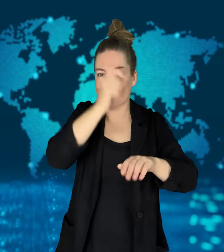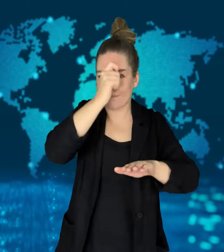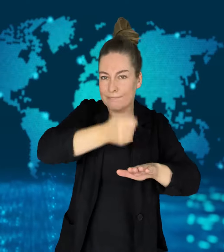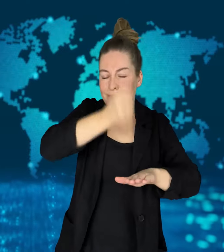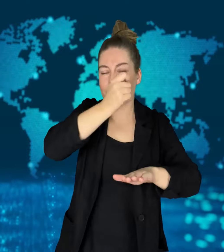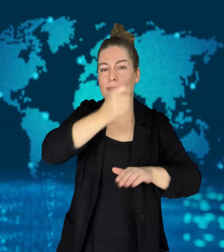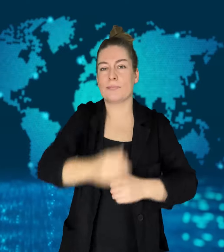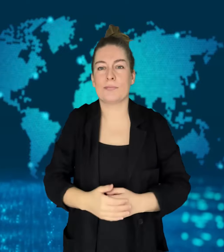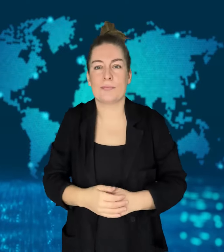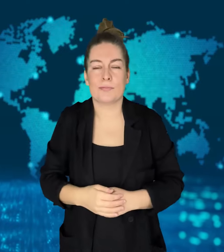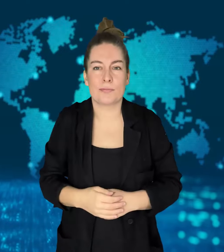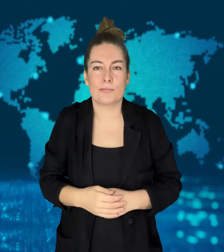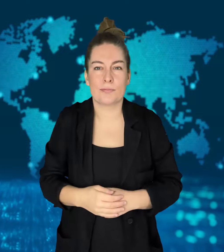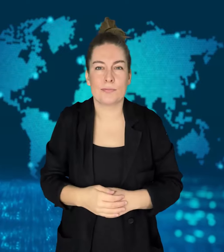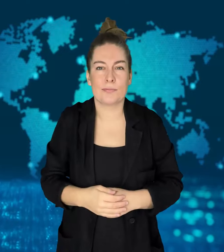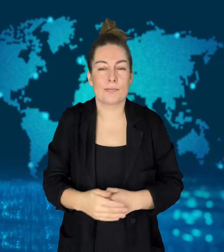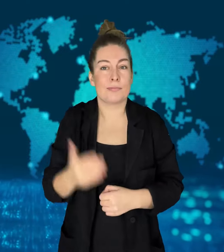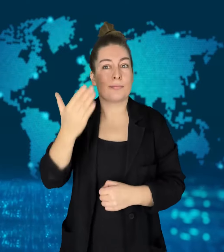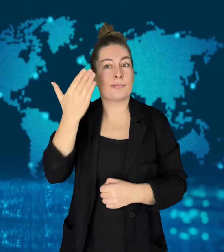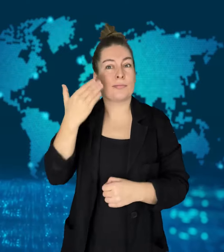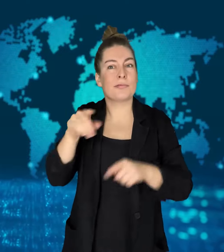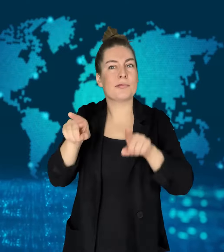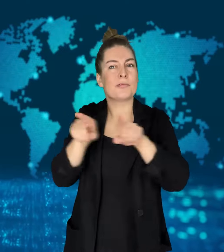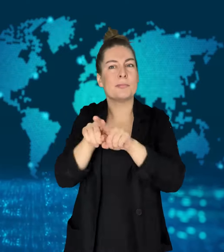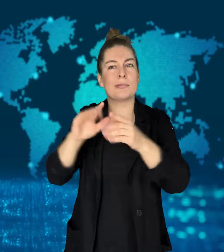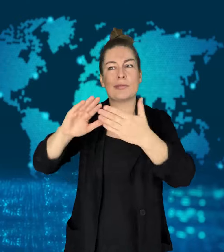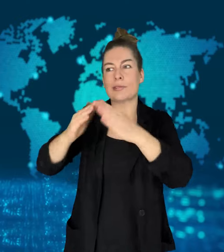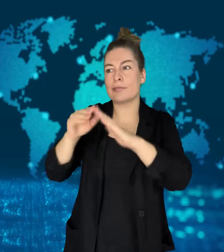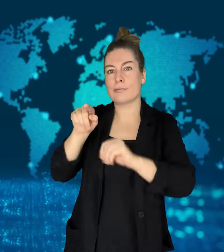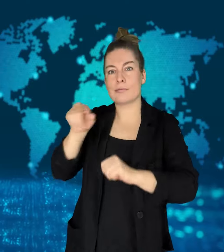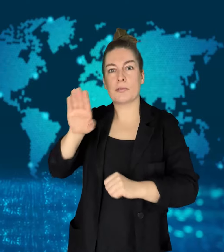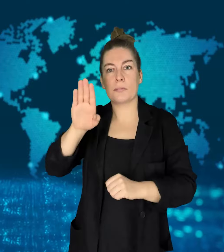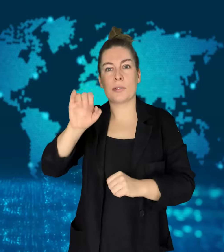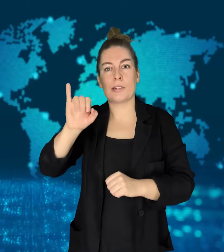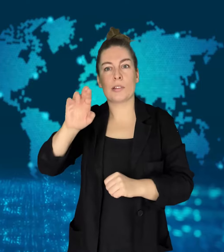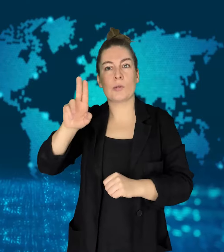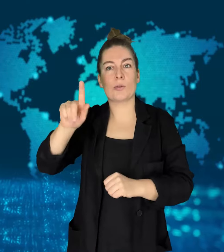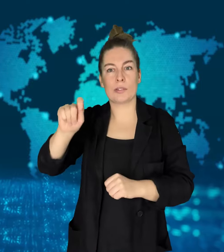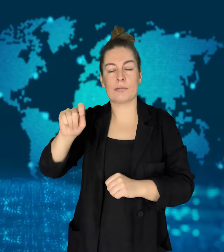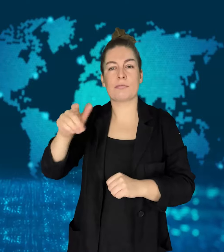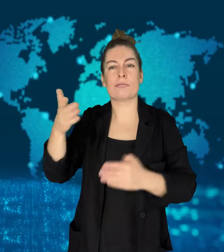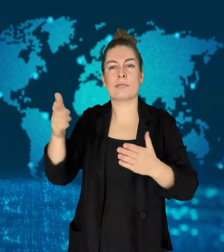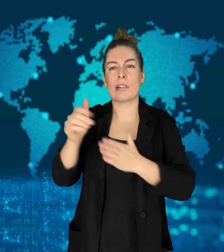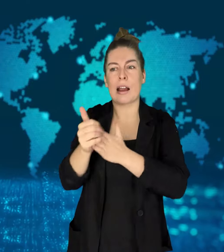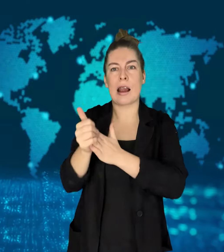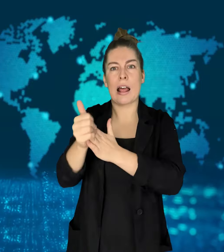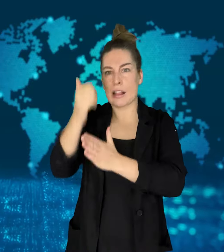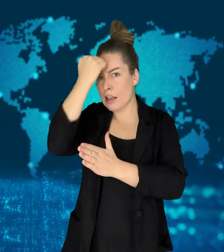attended by hundreds of young people.